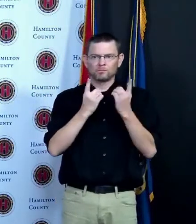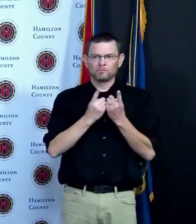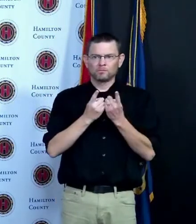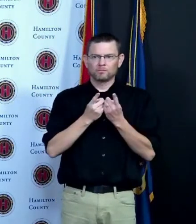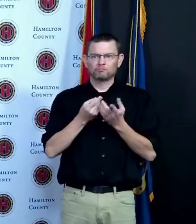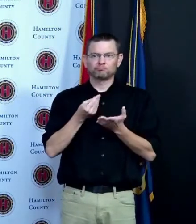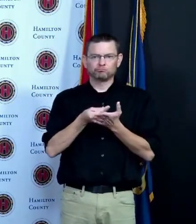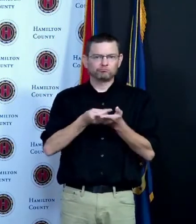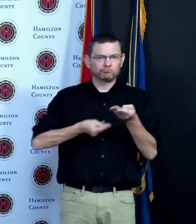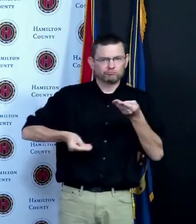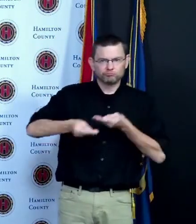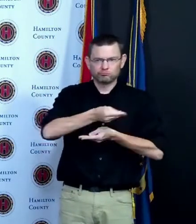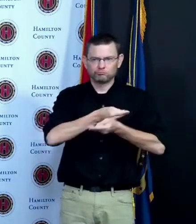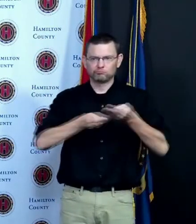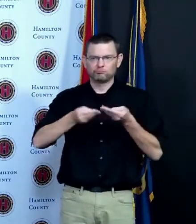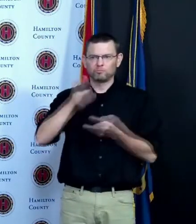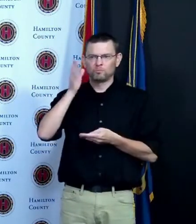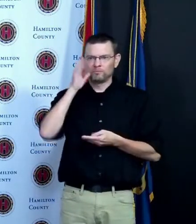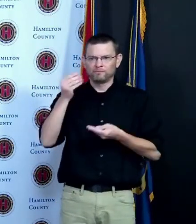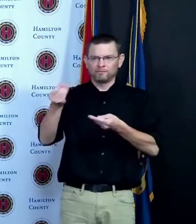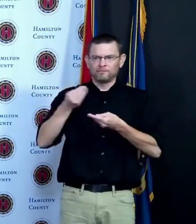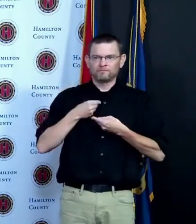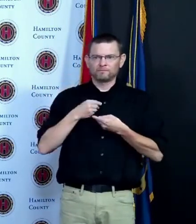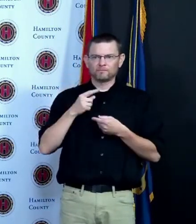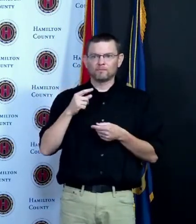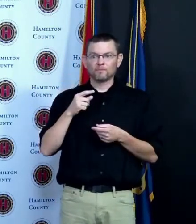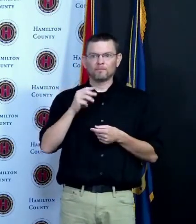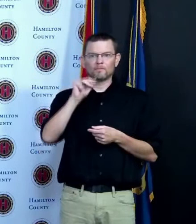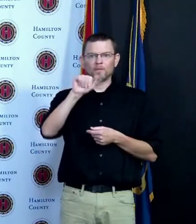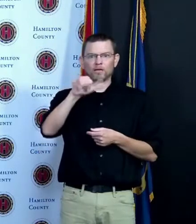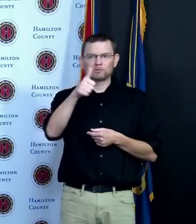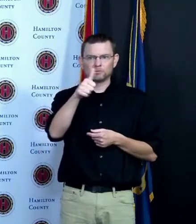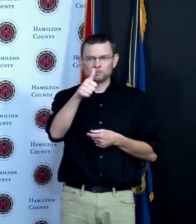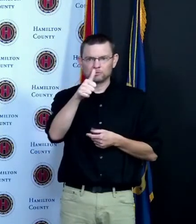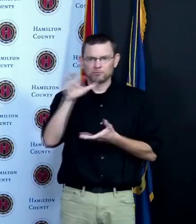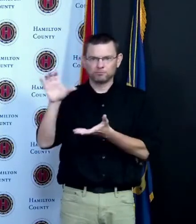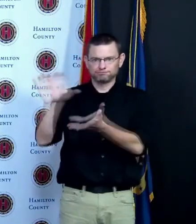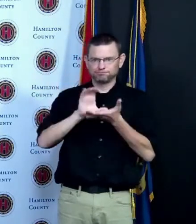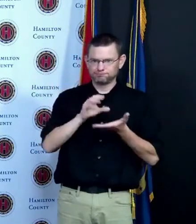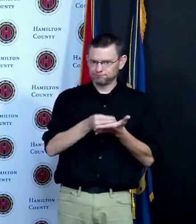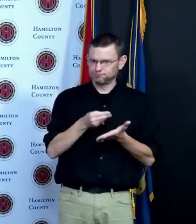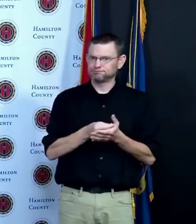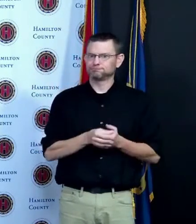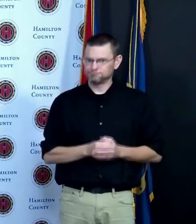on May 10th so at that point we will have a much better understanding of what is allowed